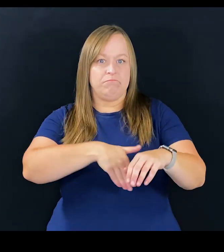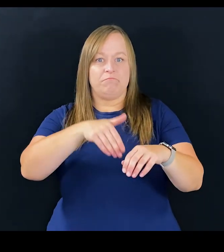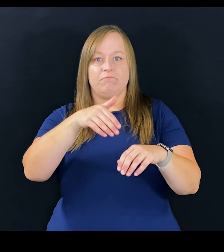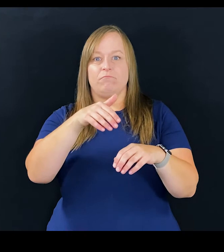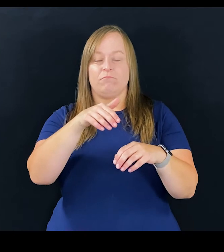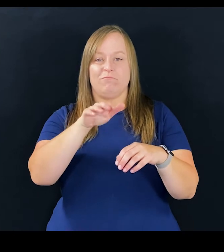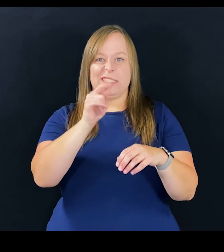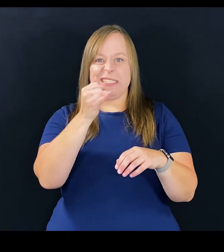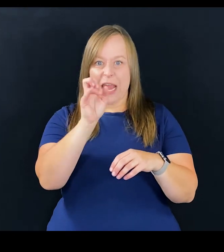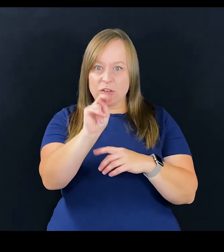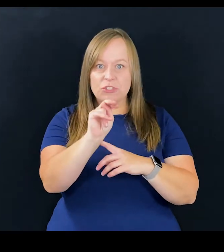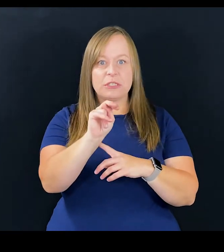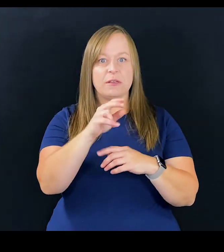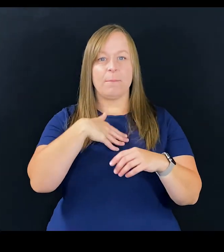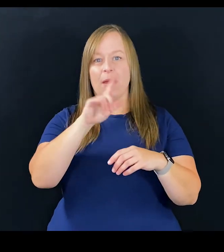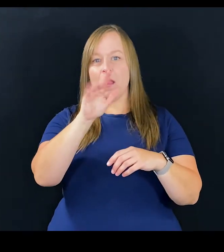and my legs, quadruple amputee,